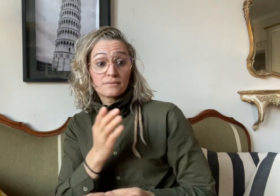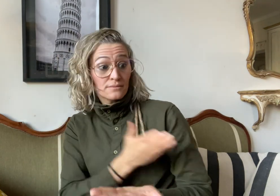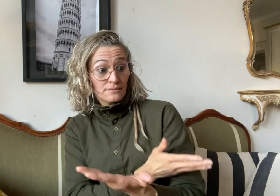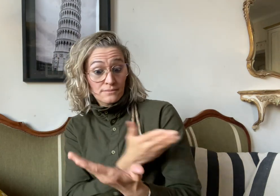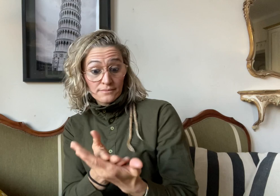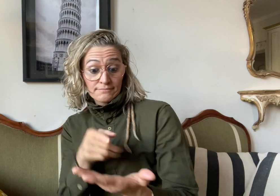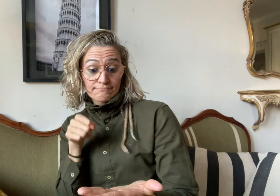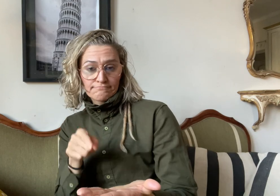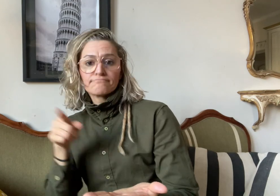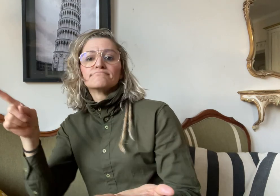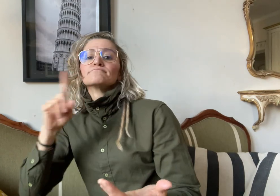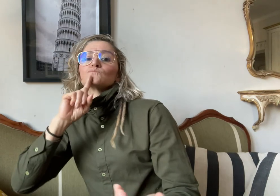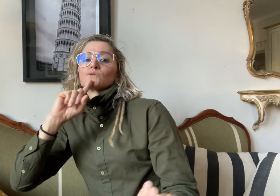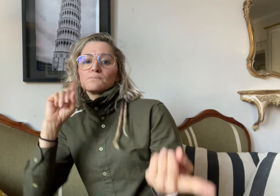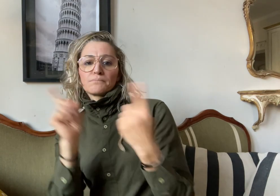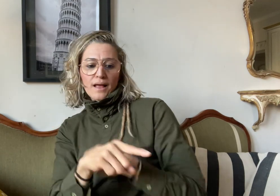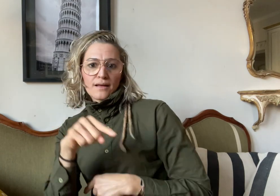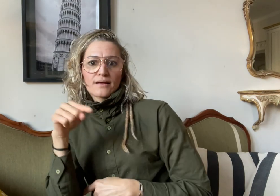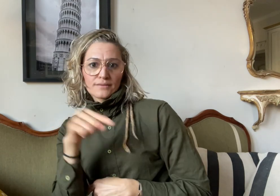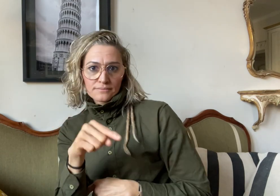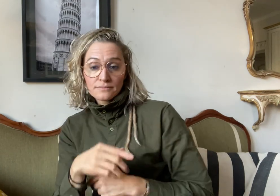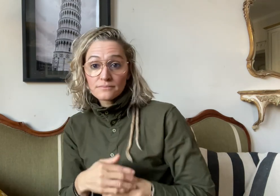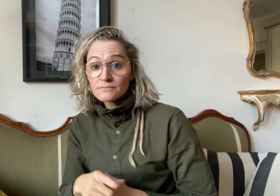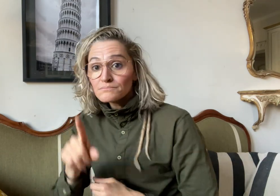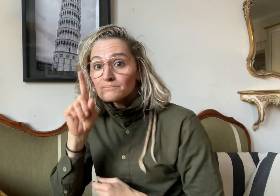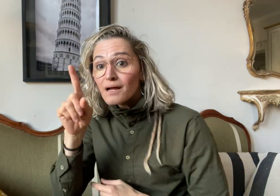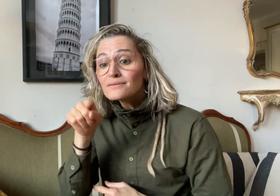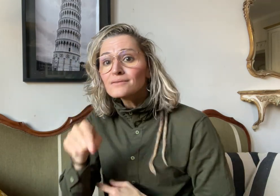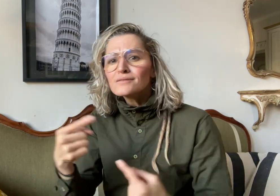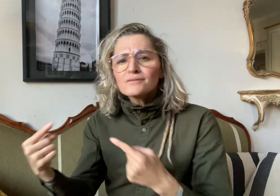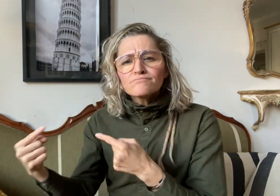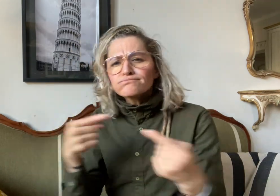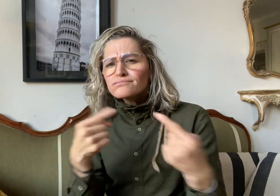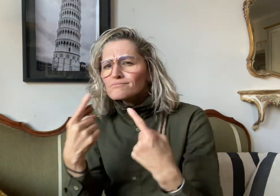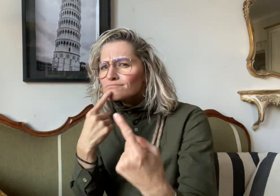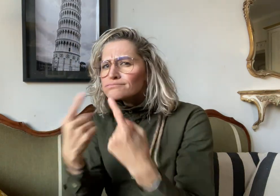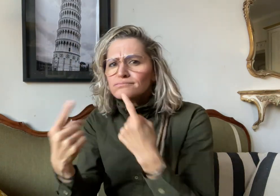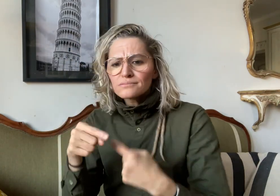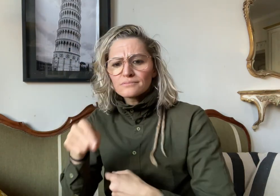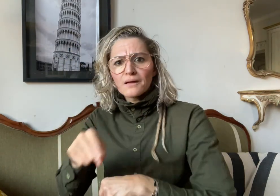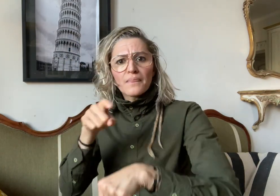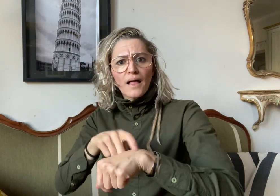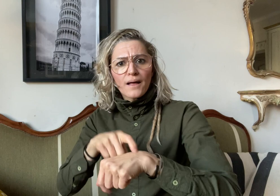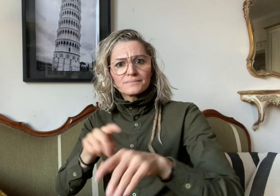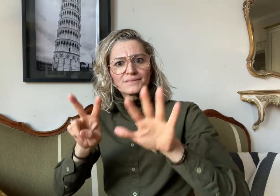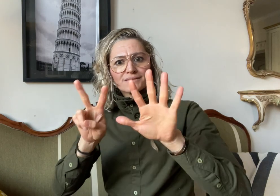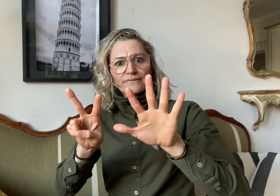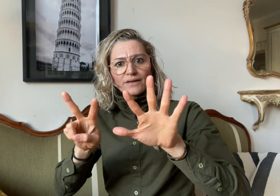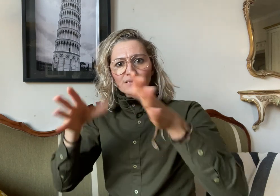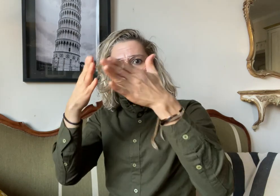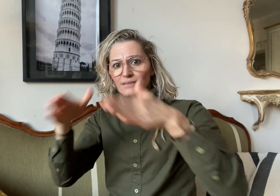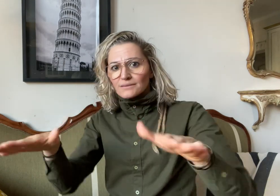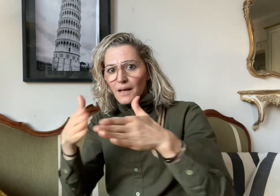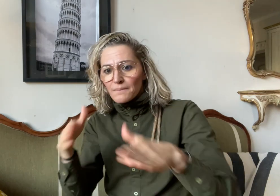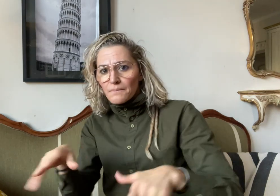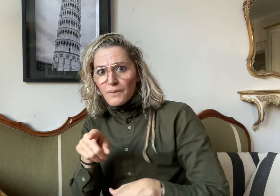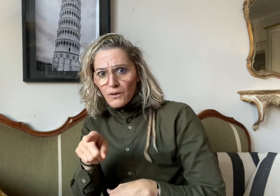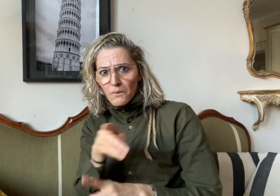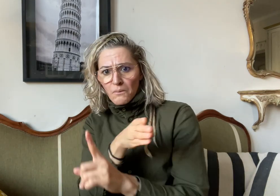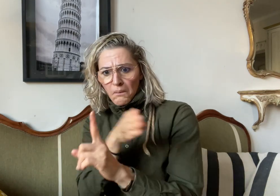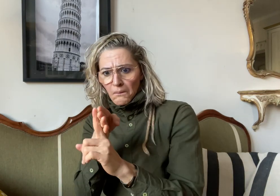its statement. As there was no time left to do so